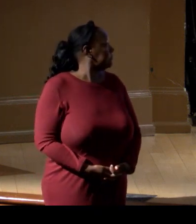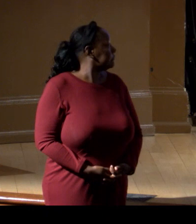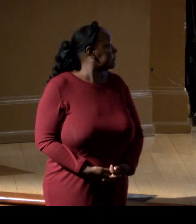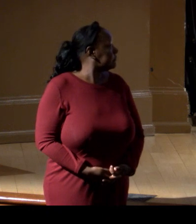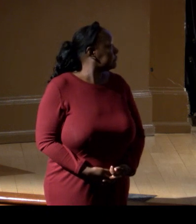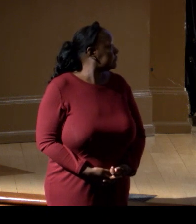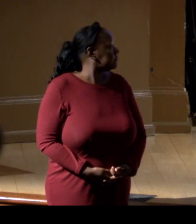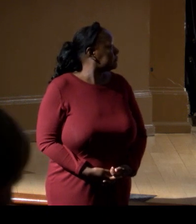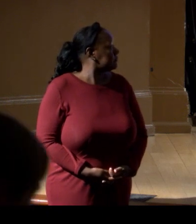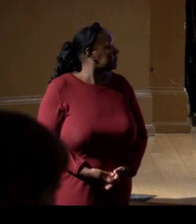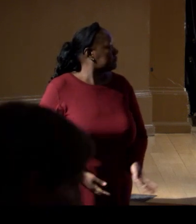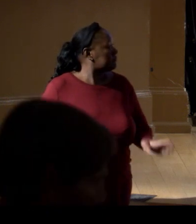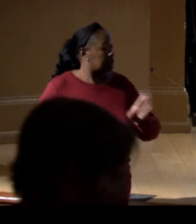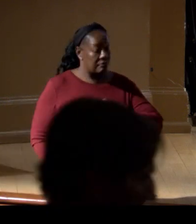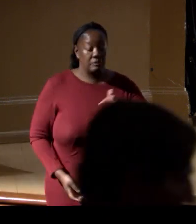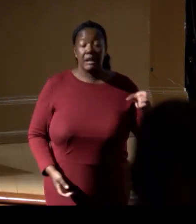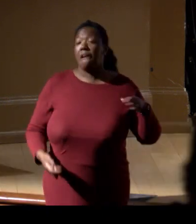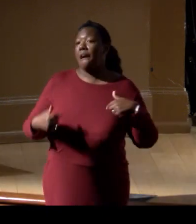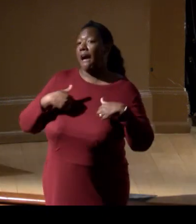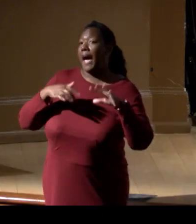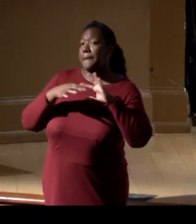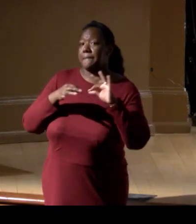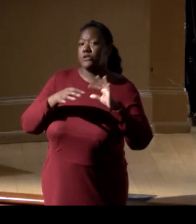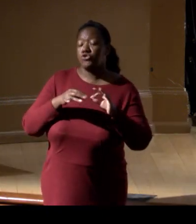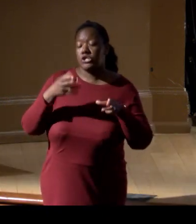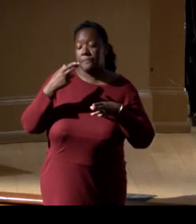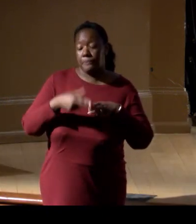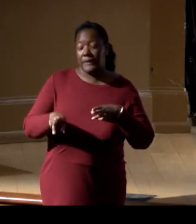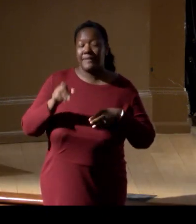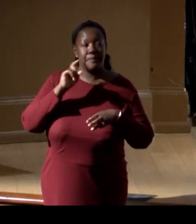I'll just say I mentioned it briefly, but I think it's really critical for the community